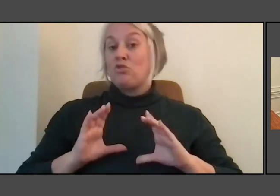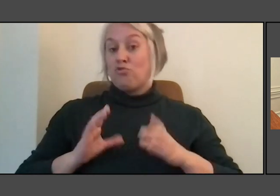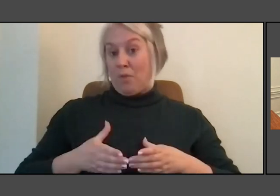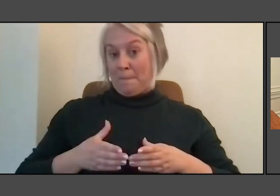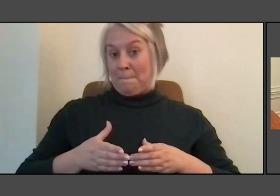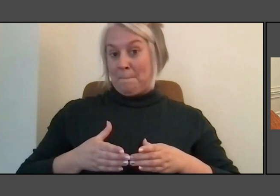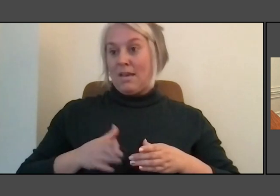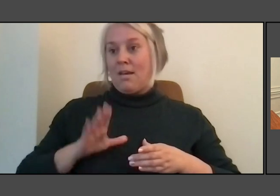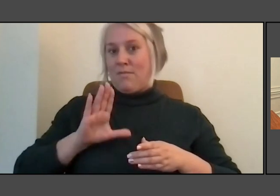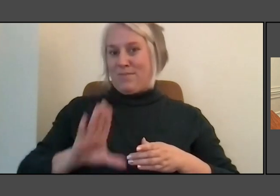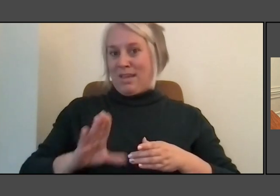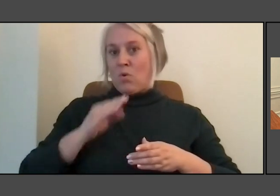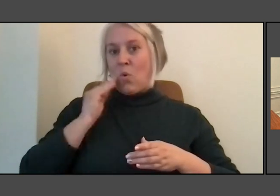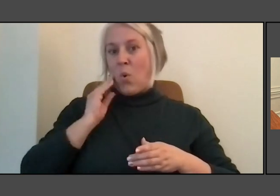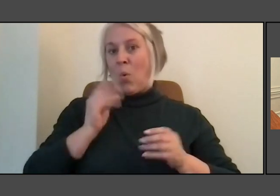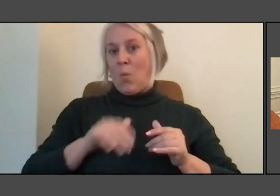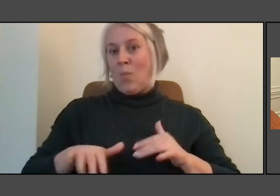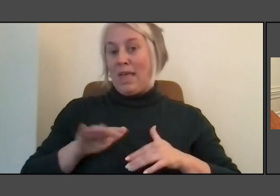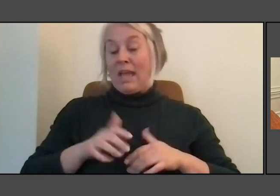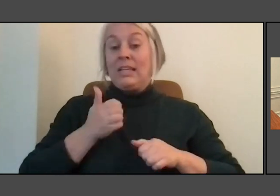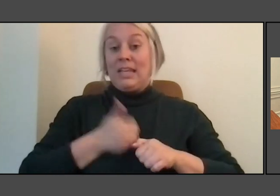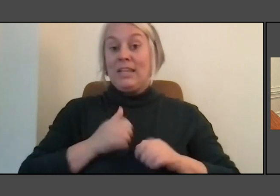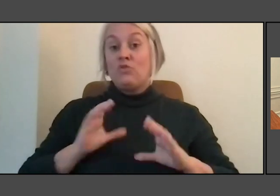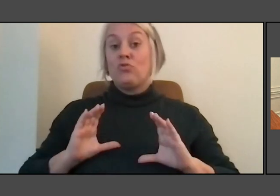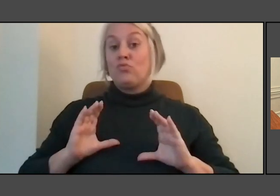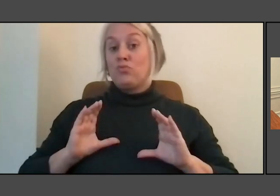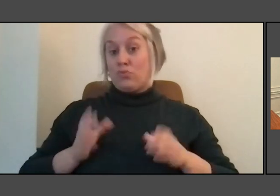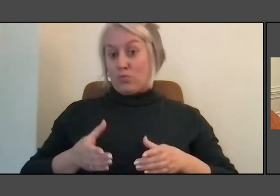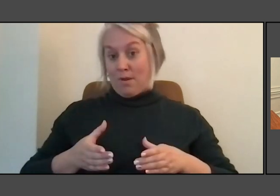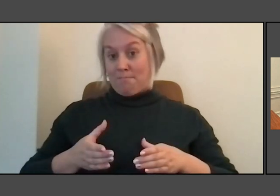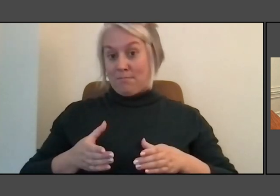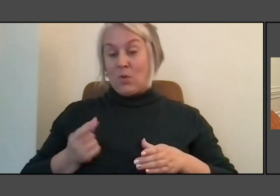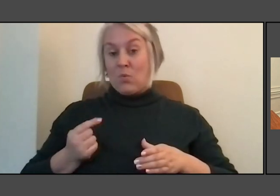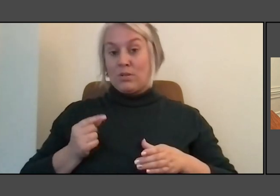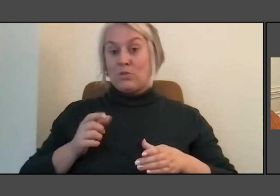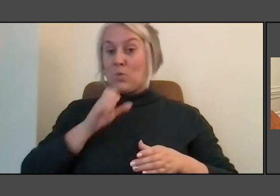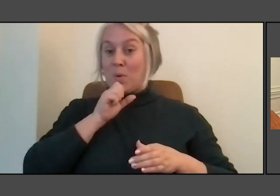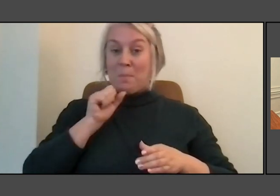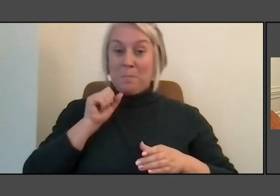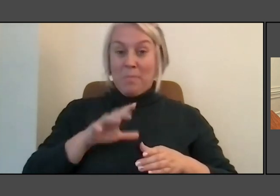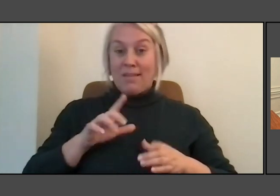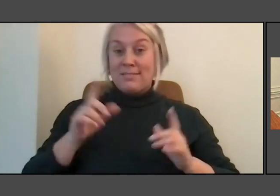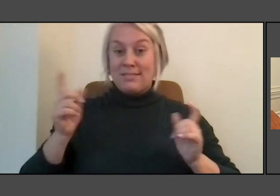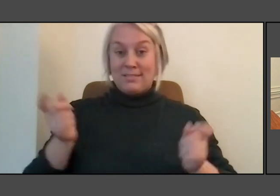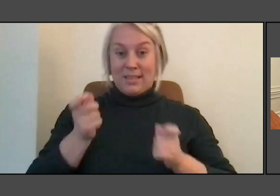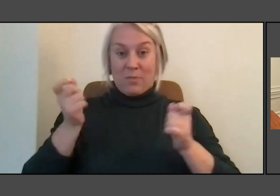Each tribe then did a blessing ceremony of the site before we got started.